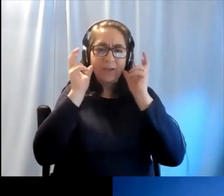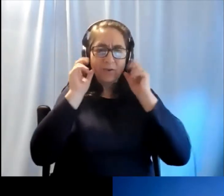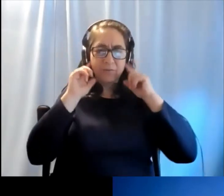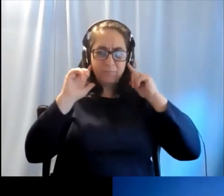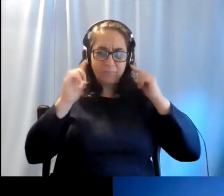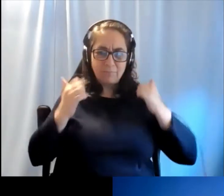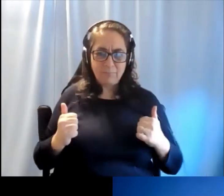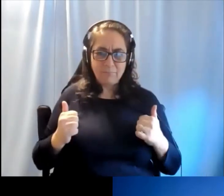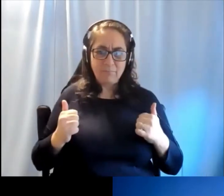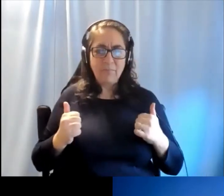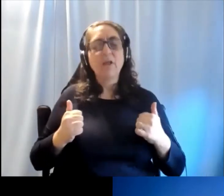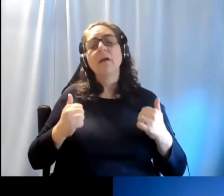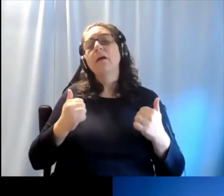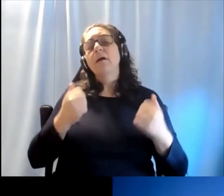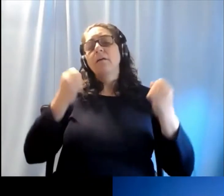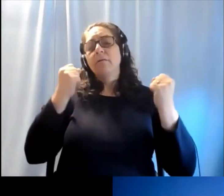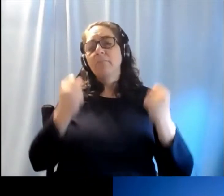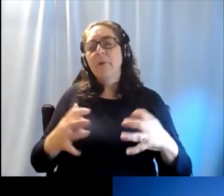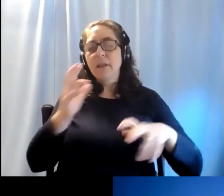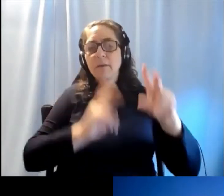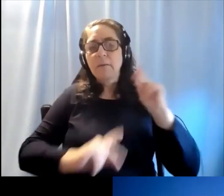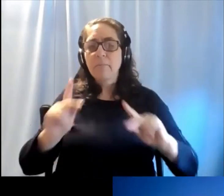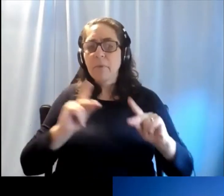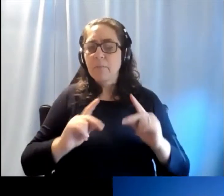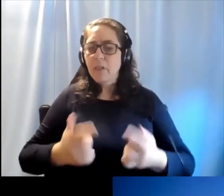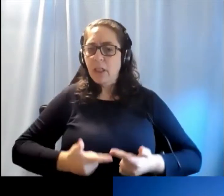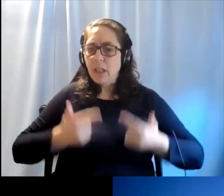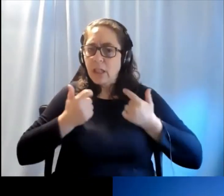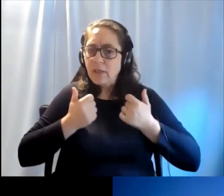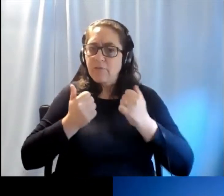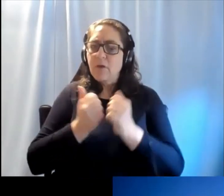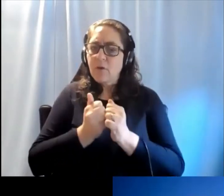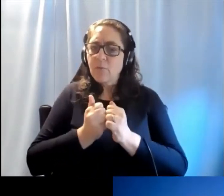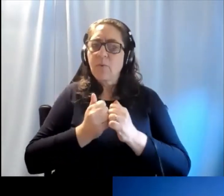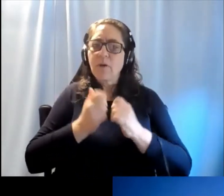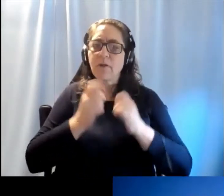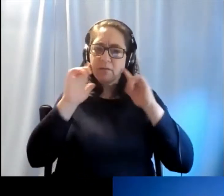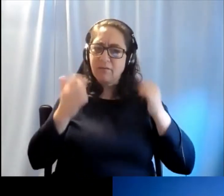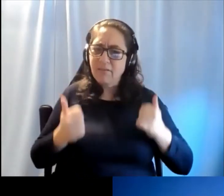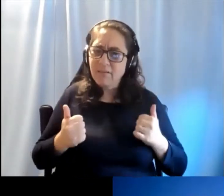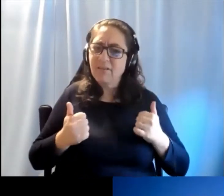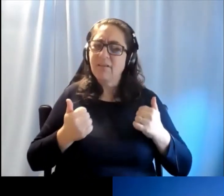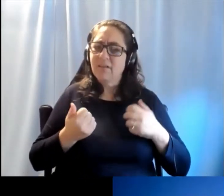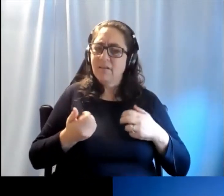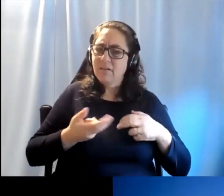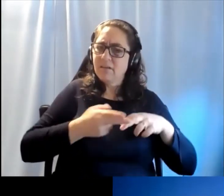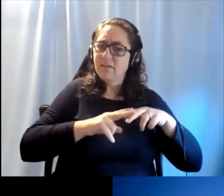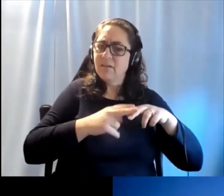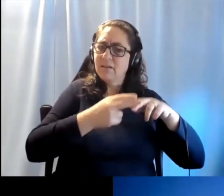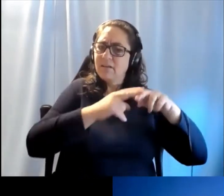About the fact that the number of people living with hearing loss was increasing that this